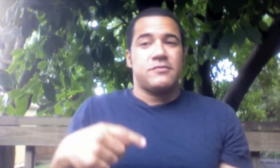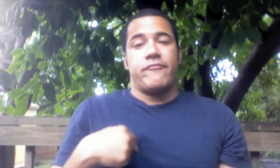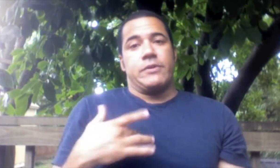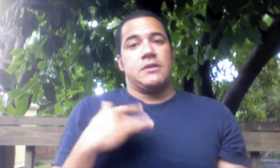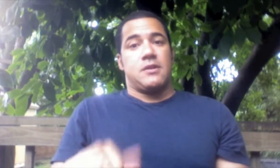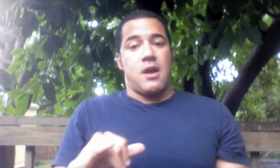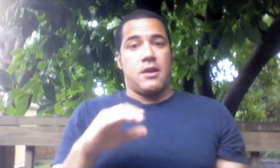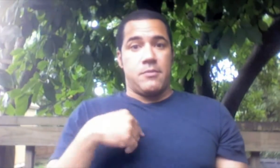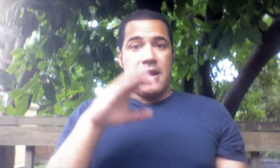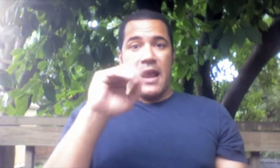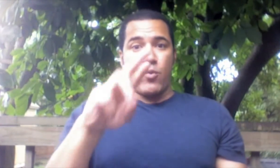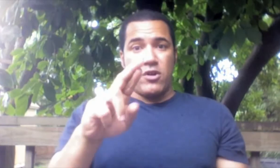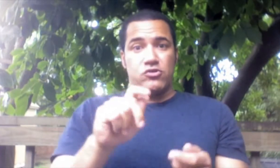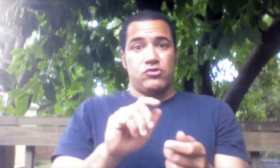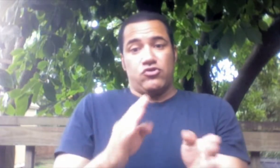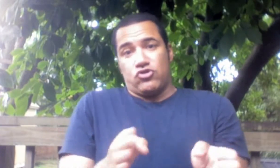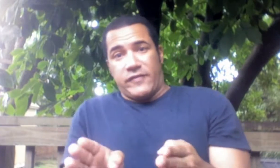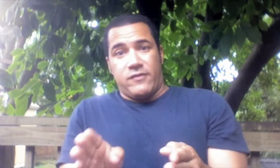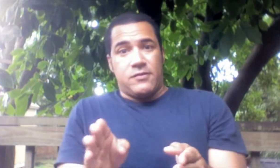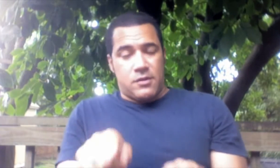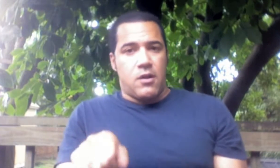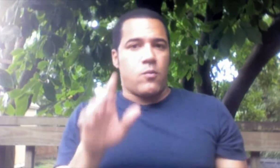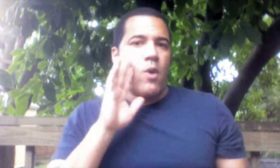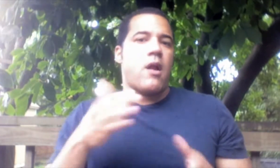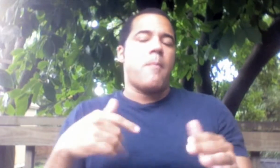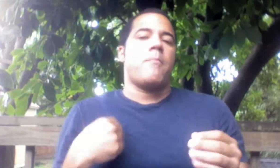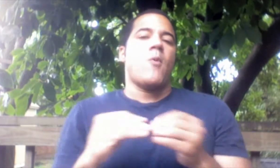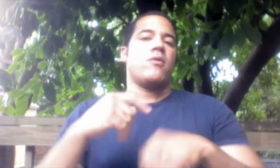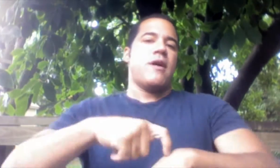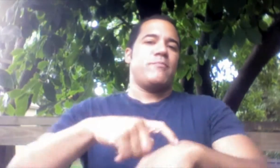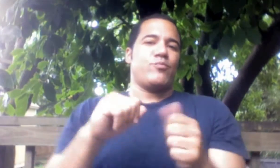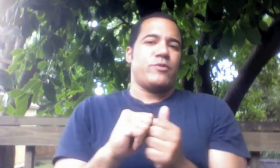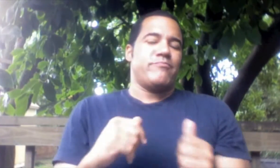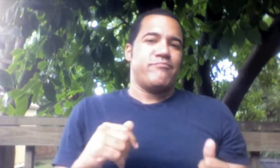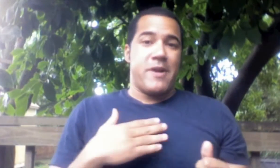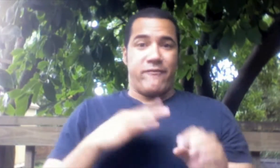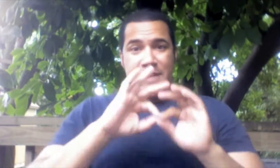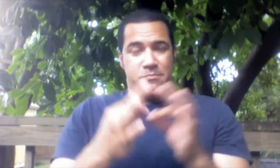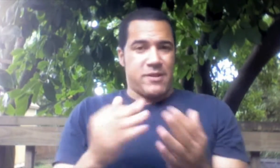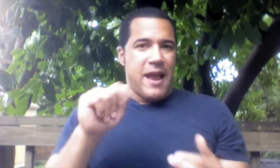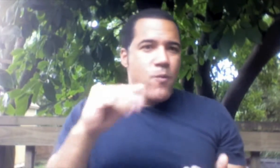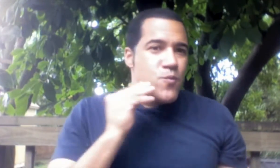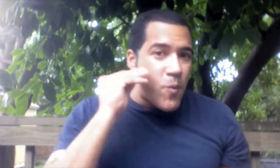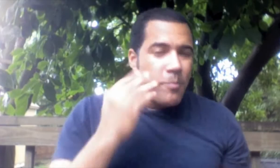I feel with my career shift, this will allow me more time with my family at home and in California.